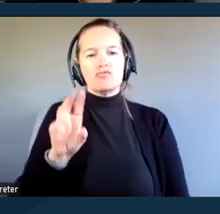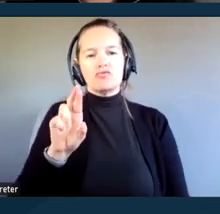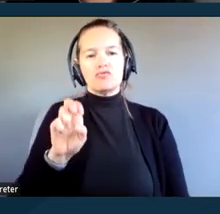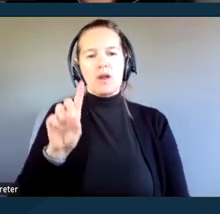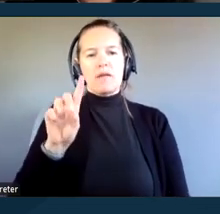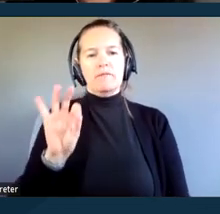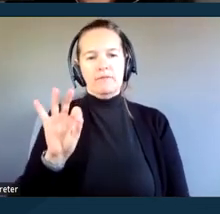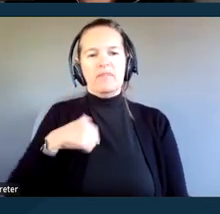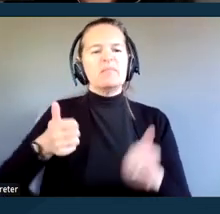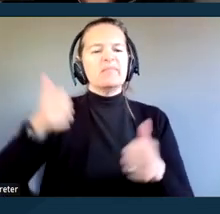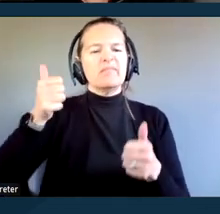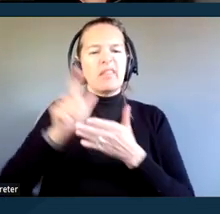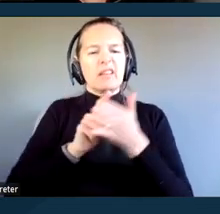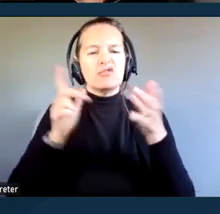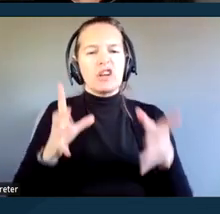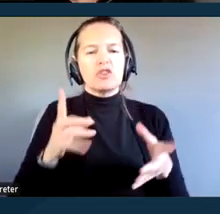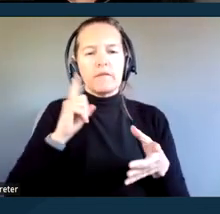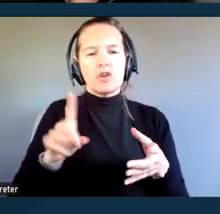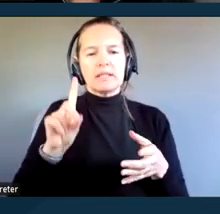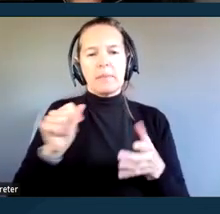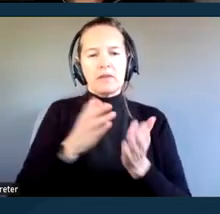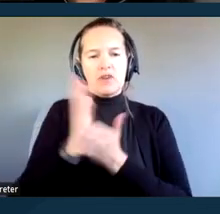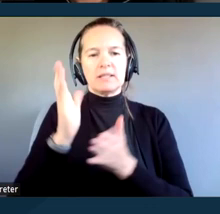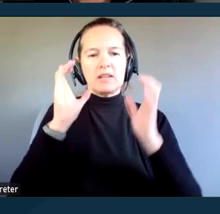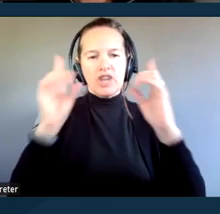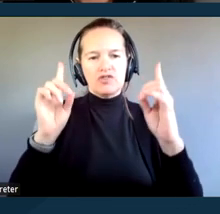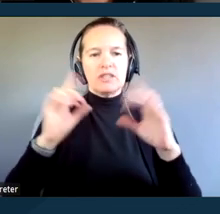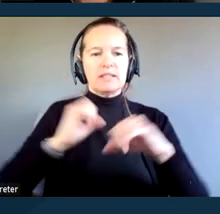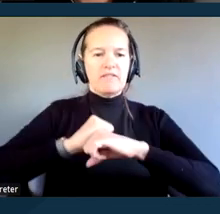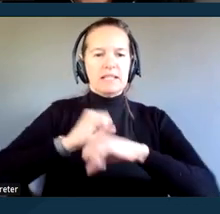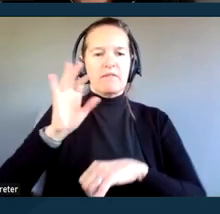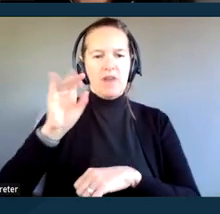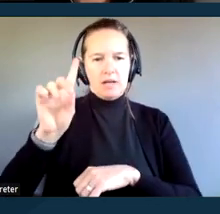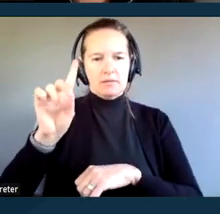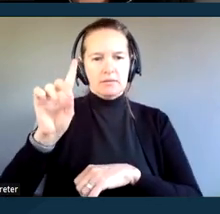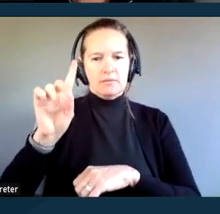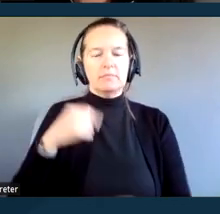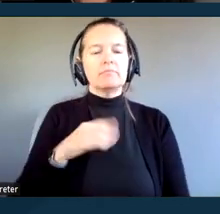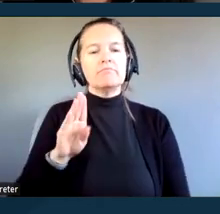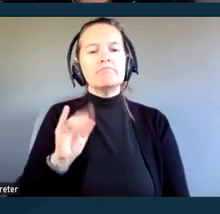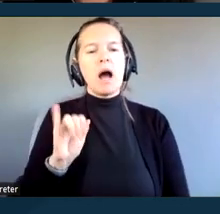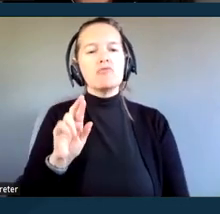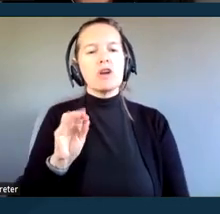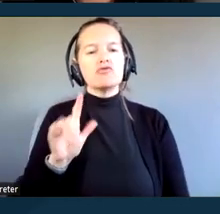at the Disability Rights Education and Defense Fund. I'm a biracial woman with dark hair